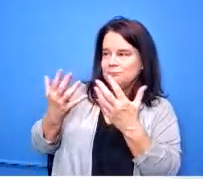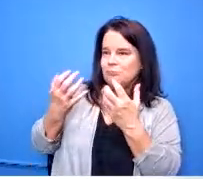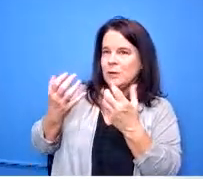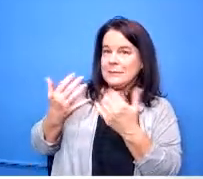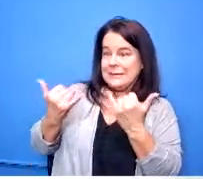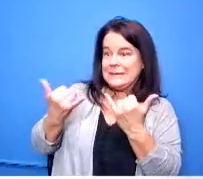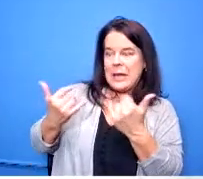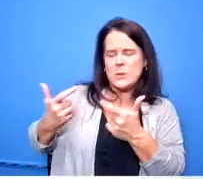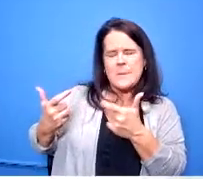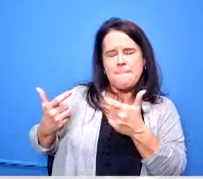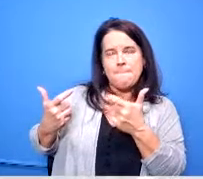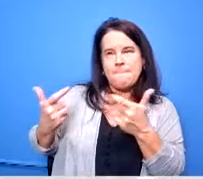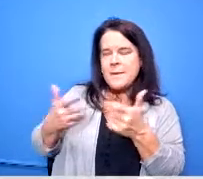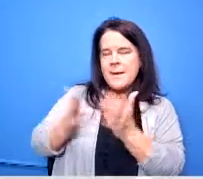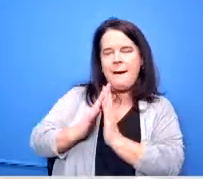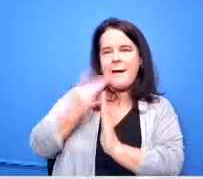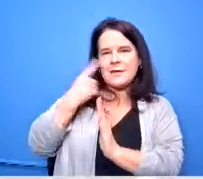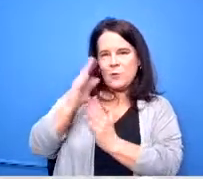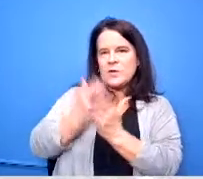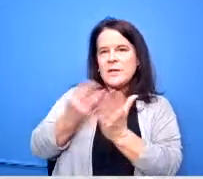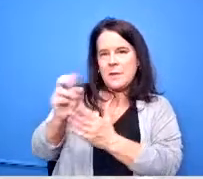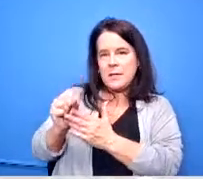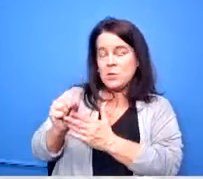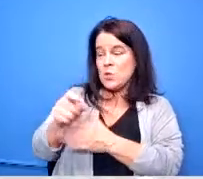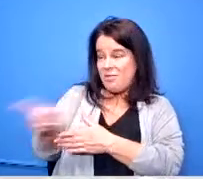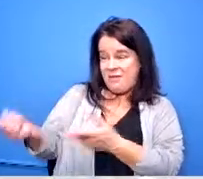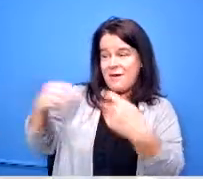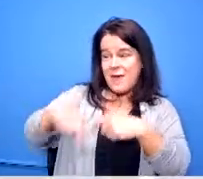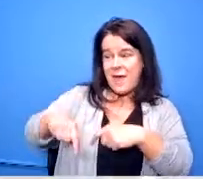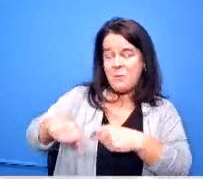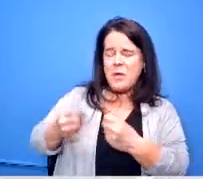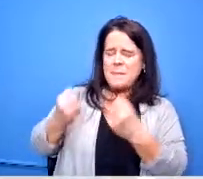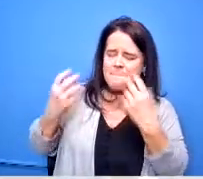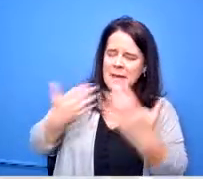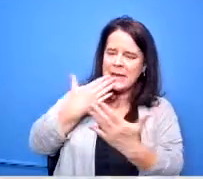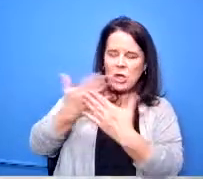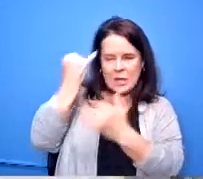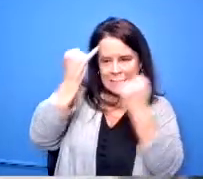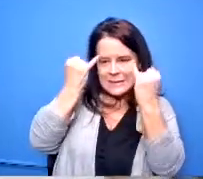of our high schools they they came in with some good ideas this time if we're going to do a ccp